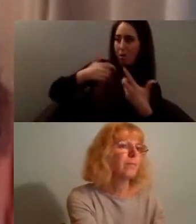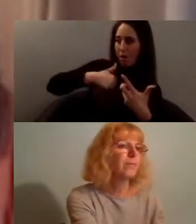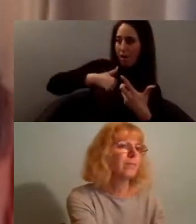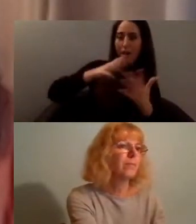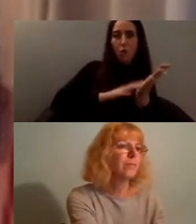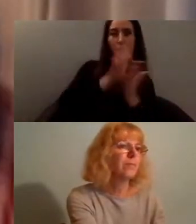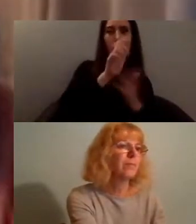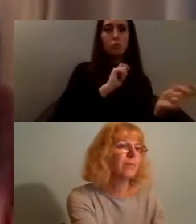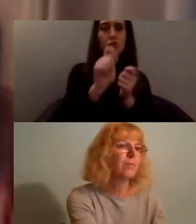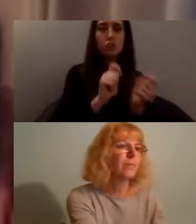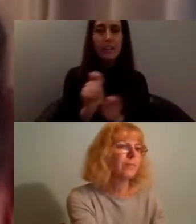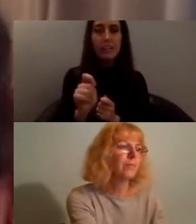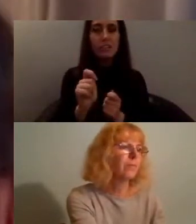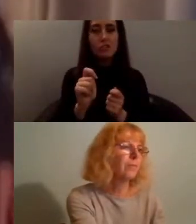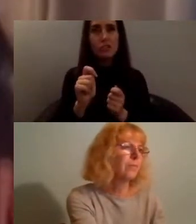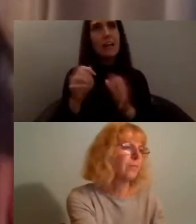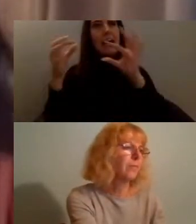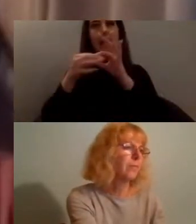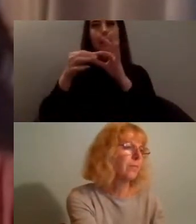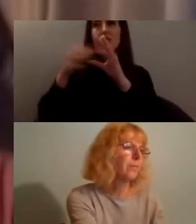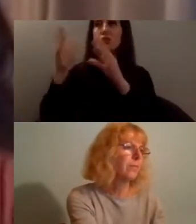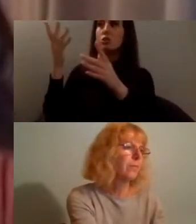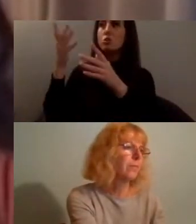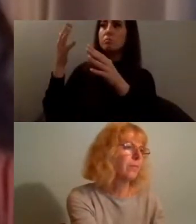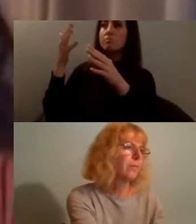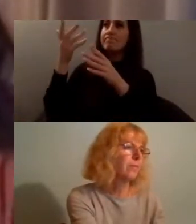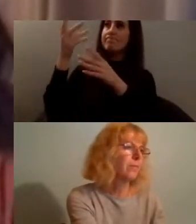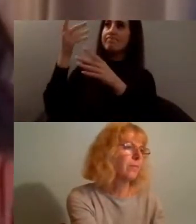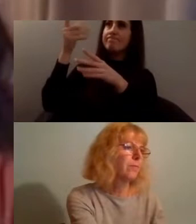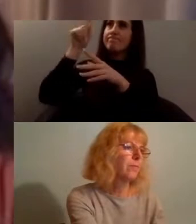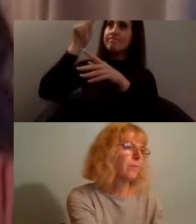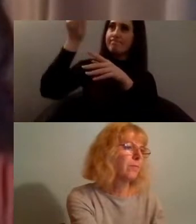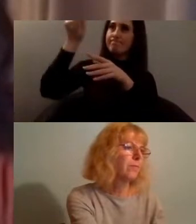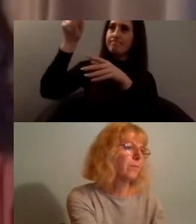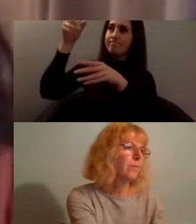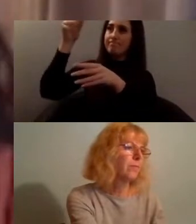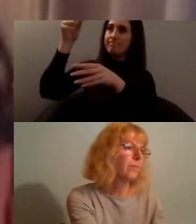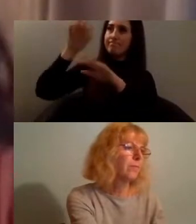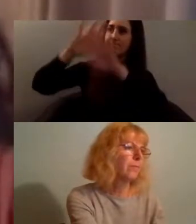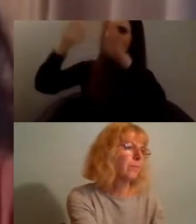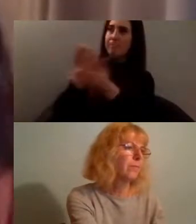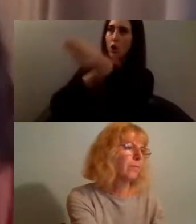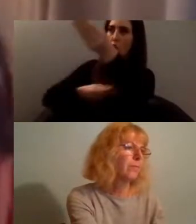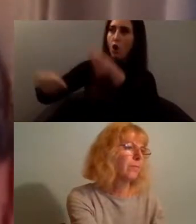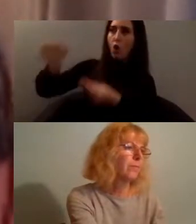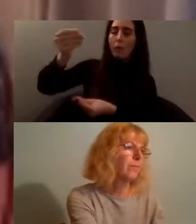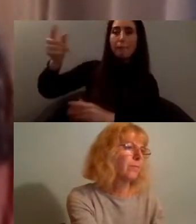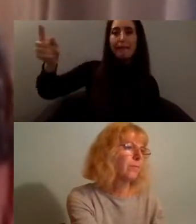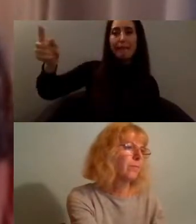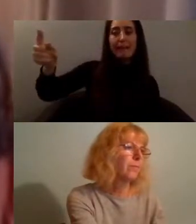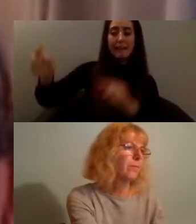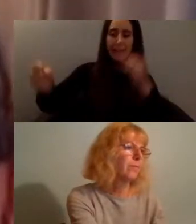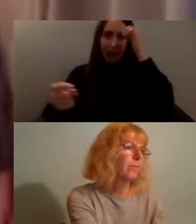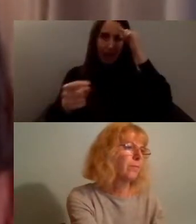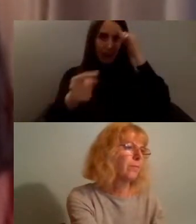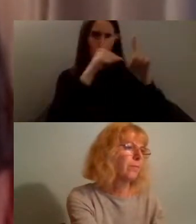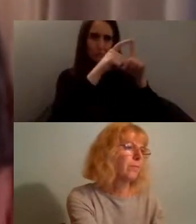for the attention economy um and you know whilst digital activism is not a new thing